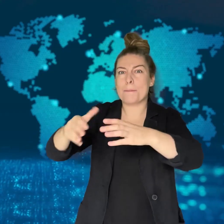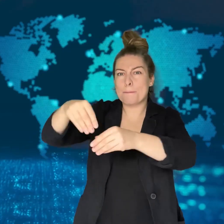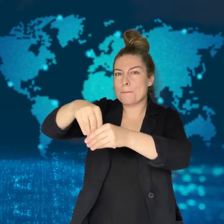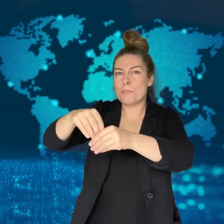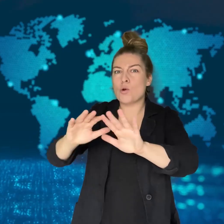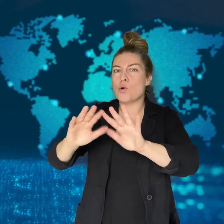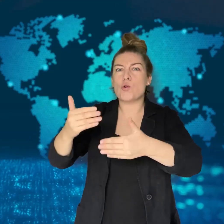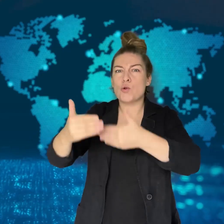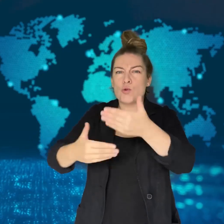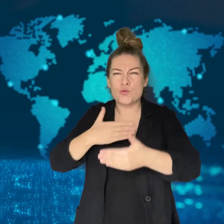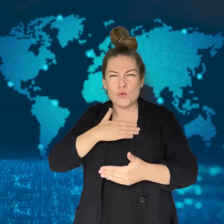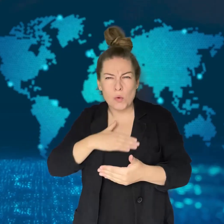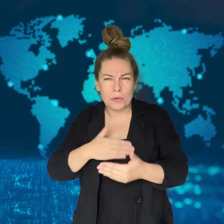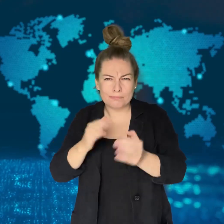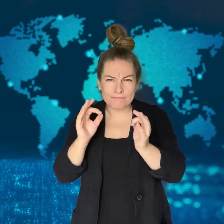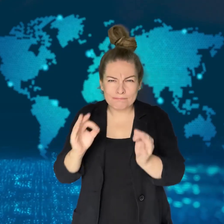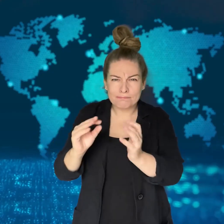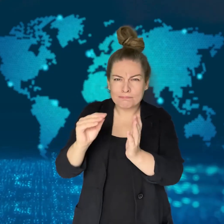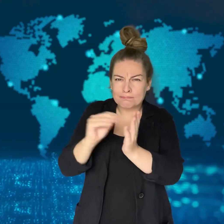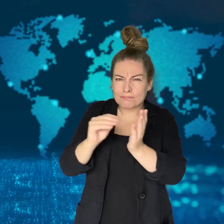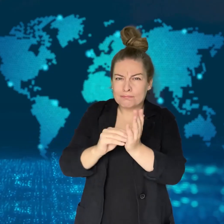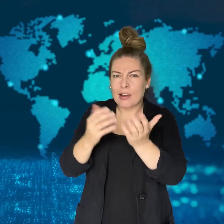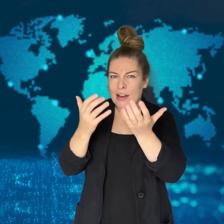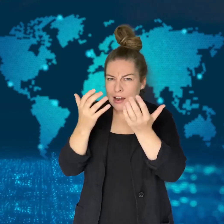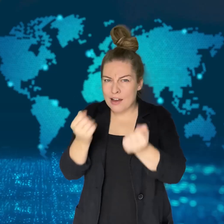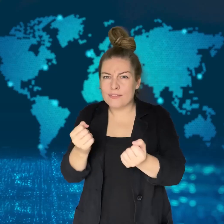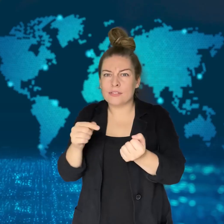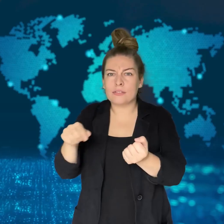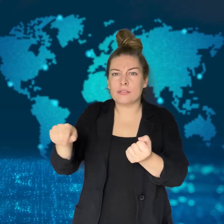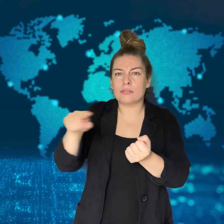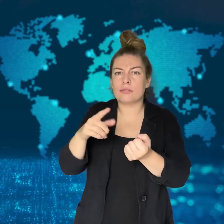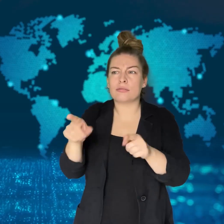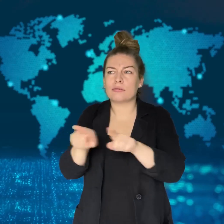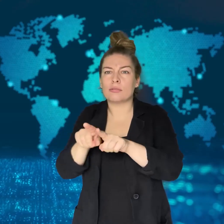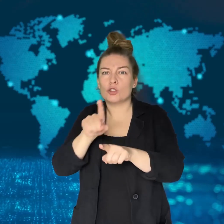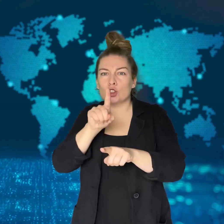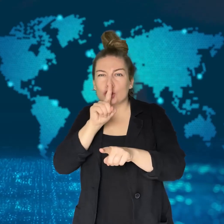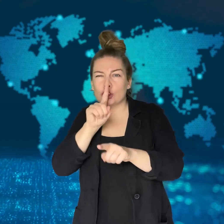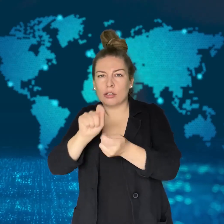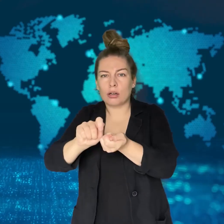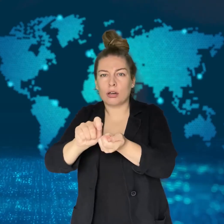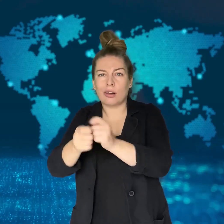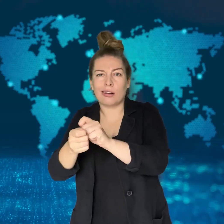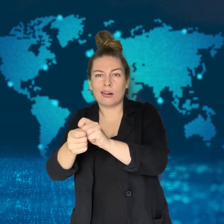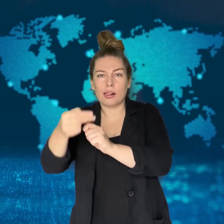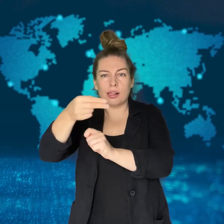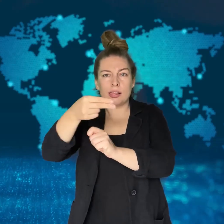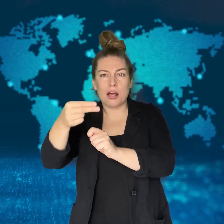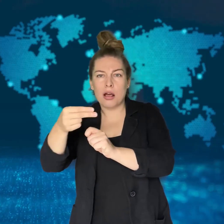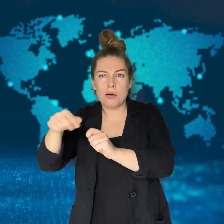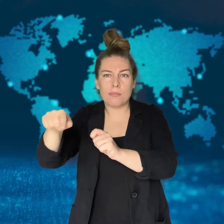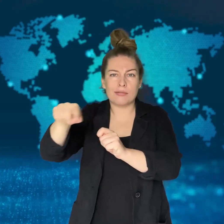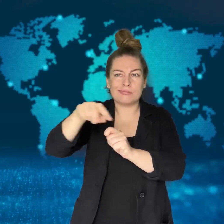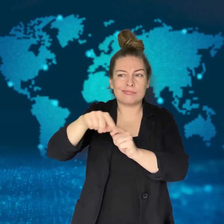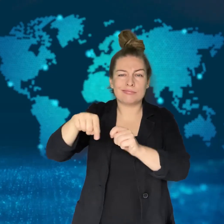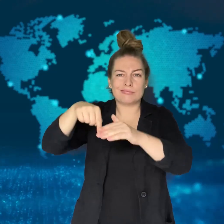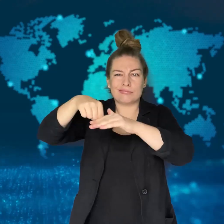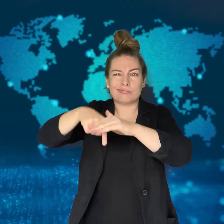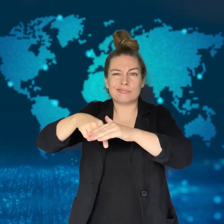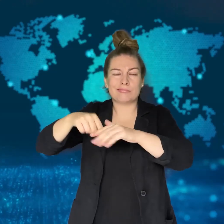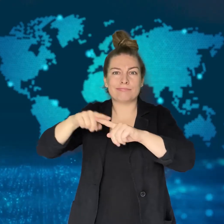determine whether the encrypted messaging app was complicit.